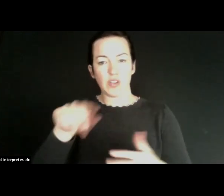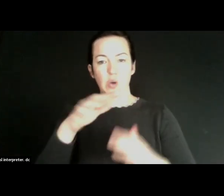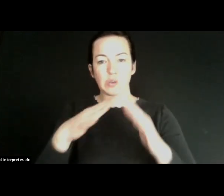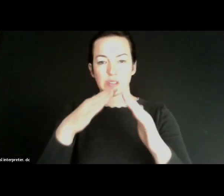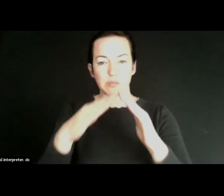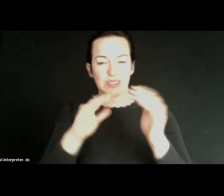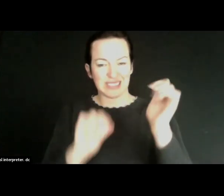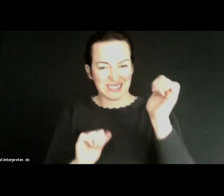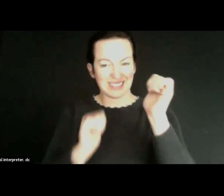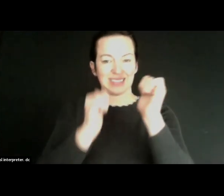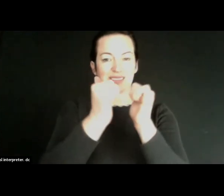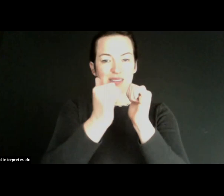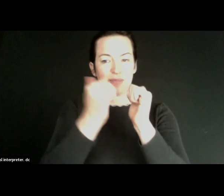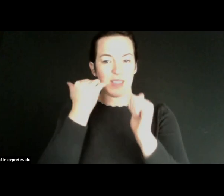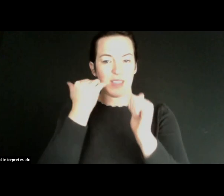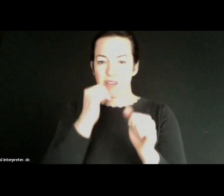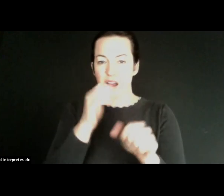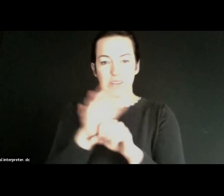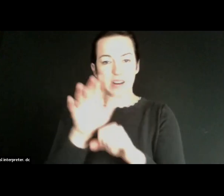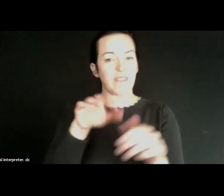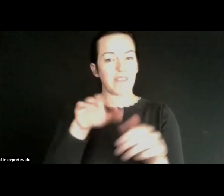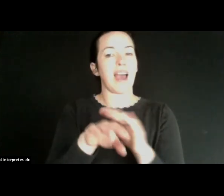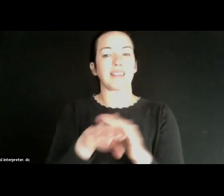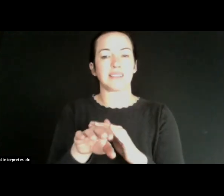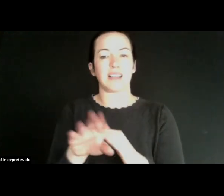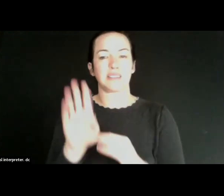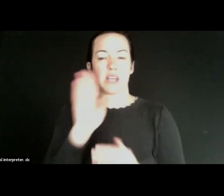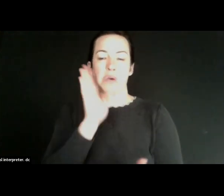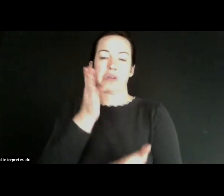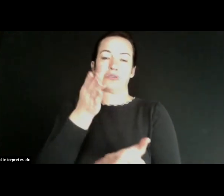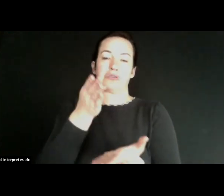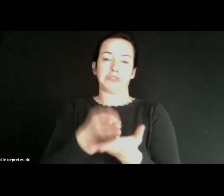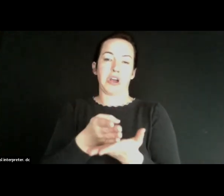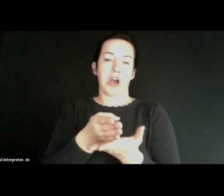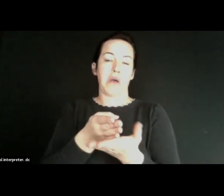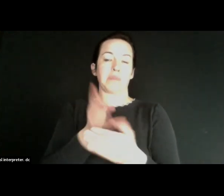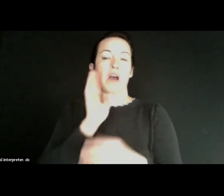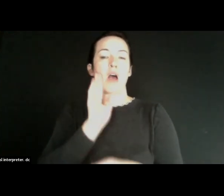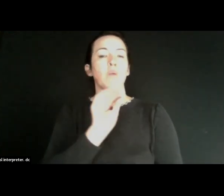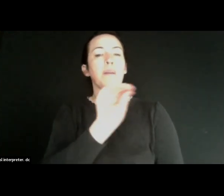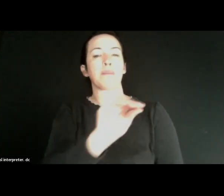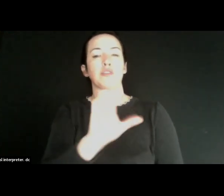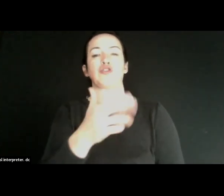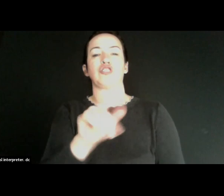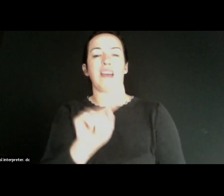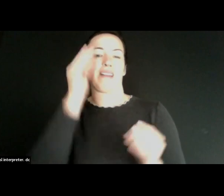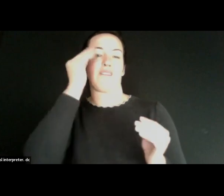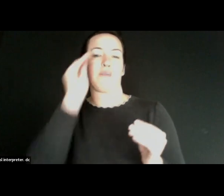that do not have access. So I will stop there. Put some information in the chat and